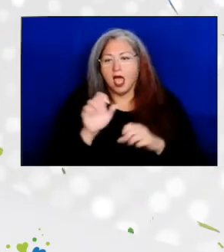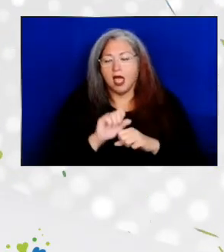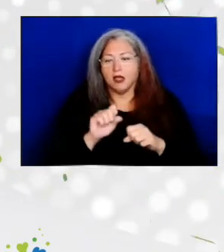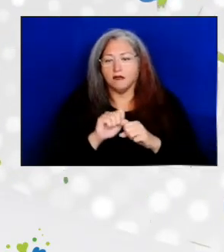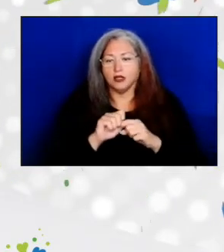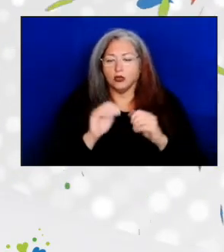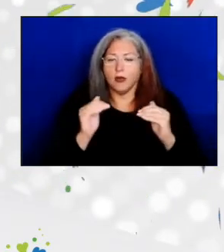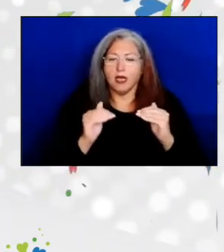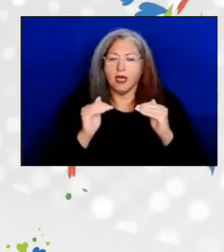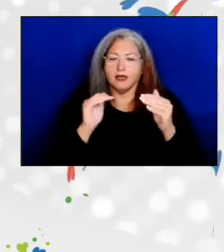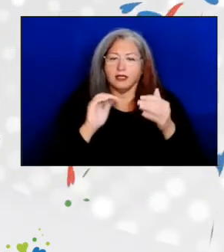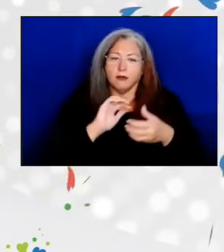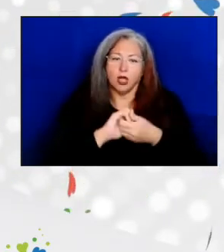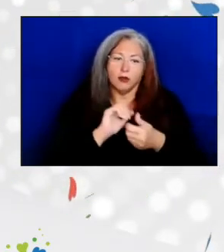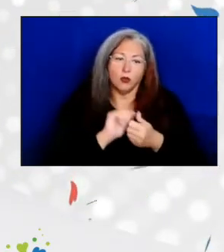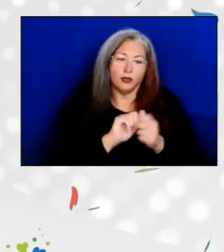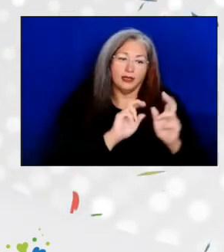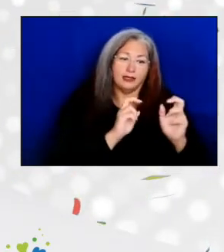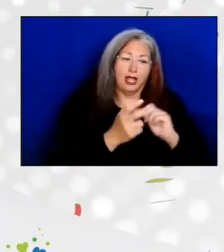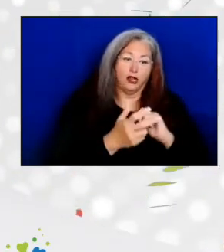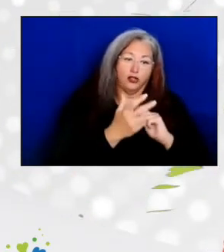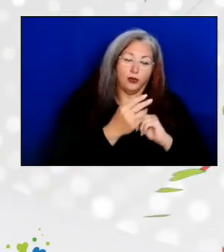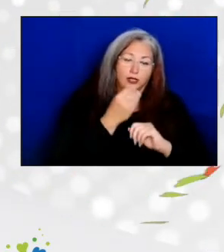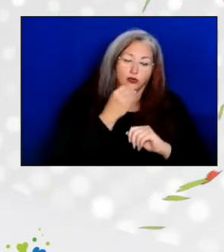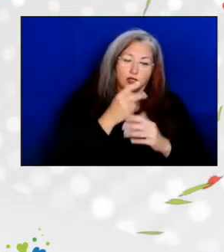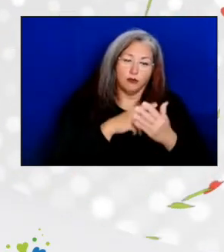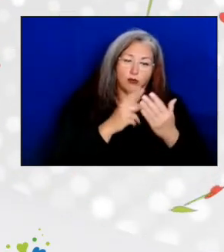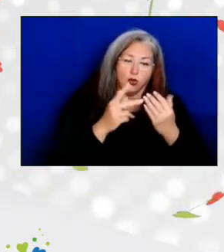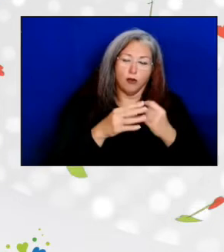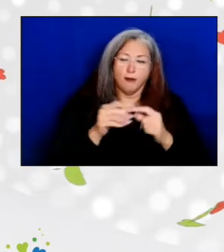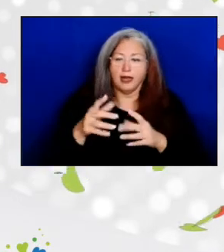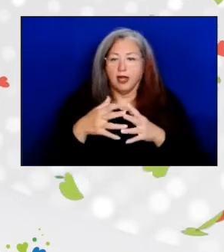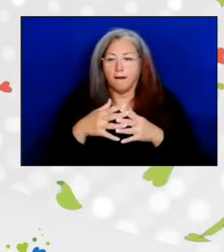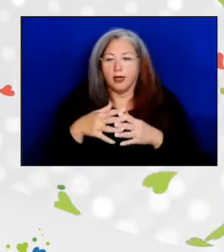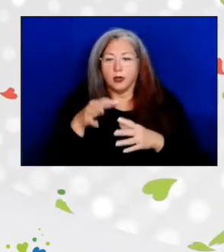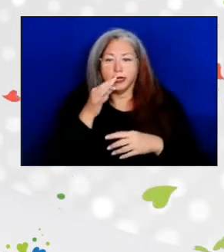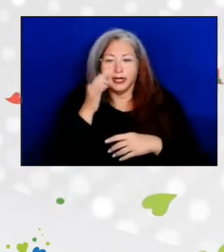between Title III nutrition programs and American Indians, Alaskan Natives,